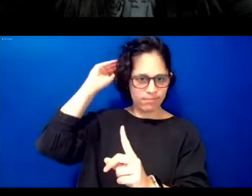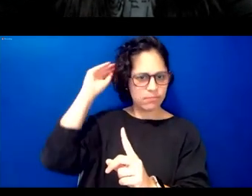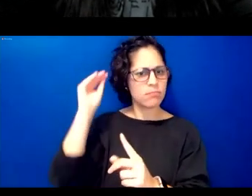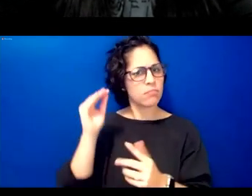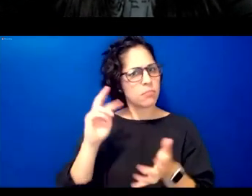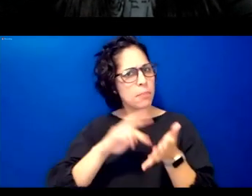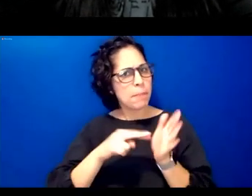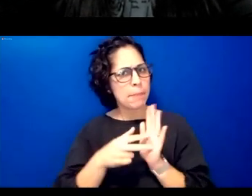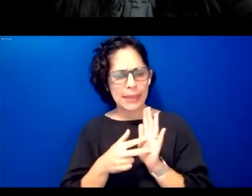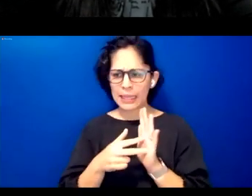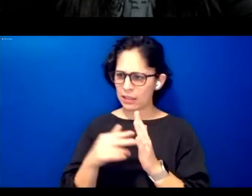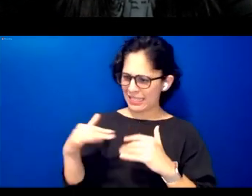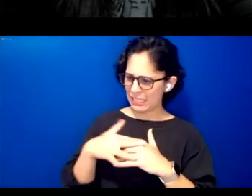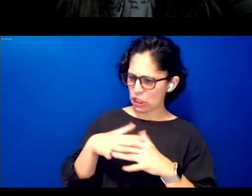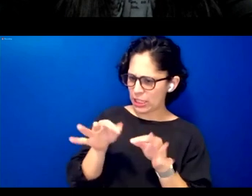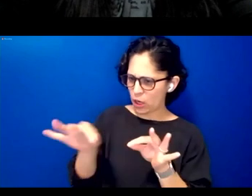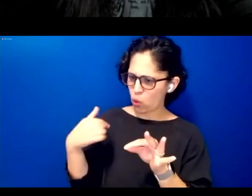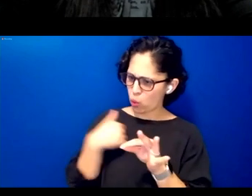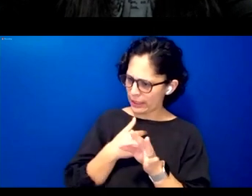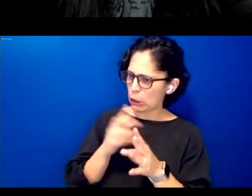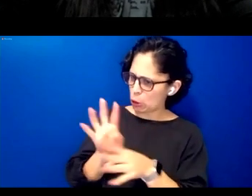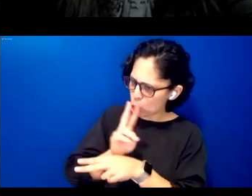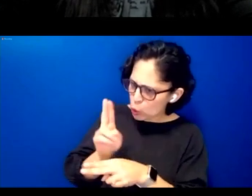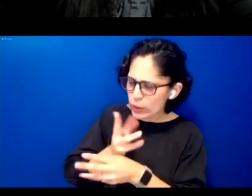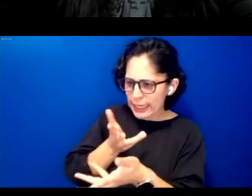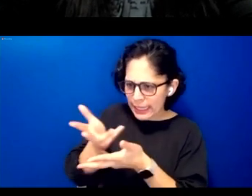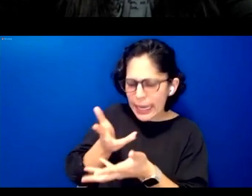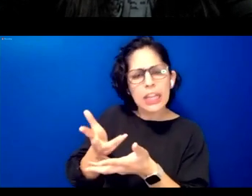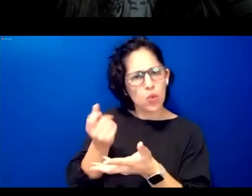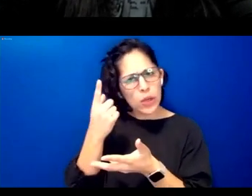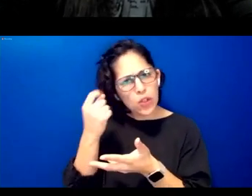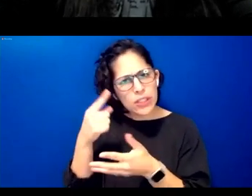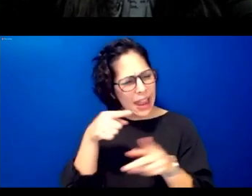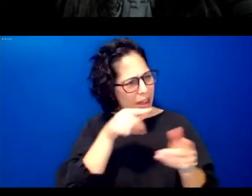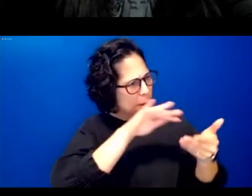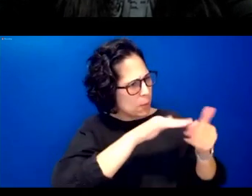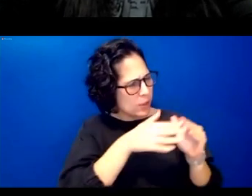indigenous languages we understand that language is connected to community to the people of